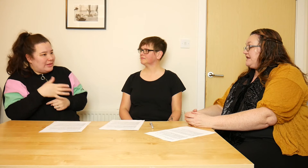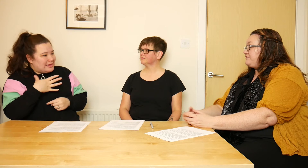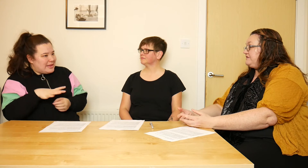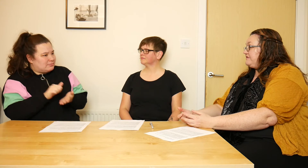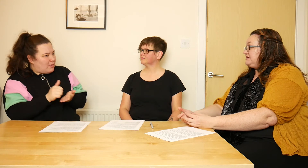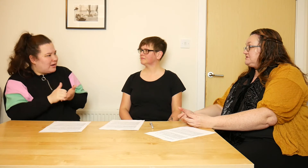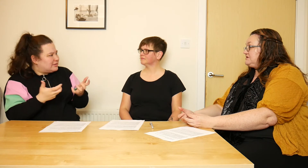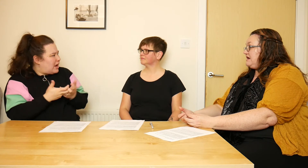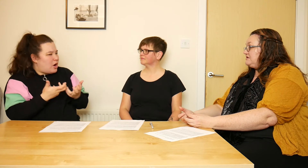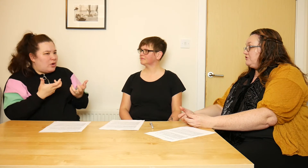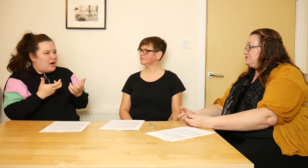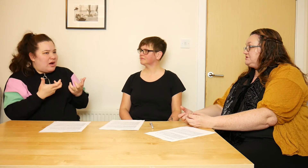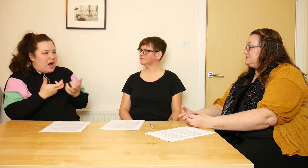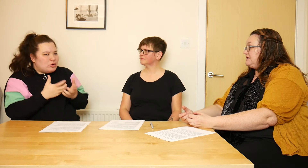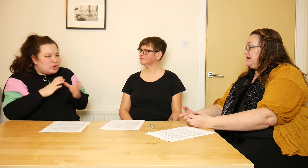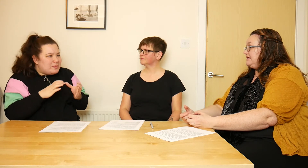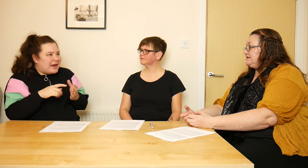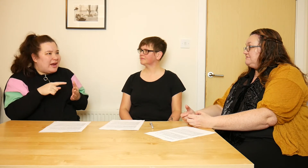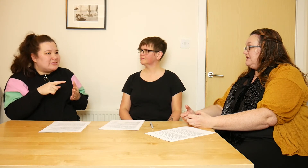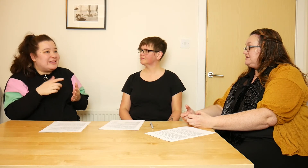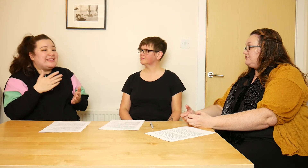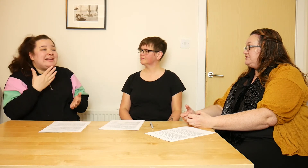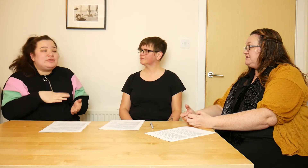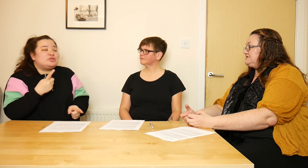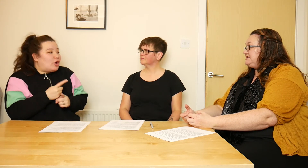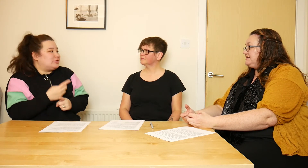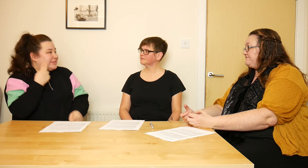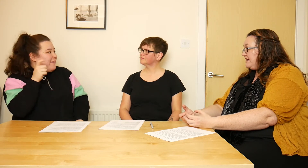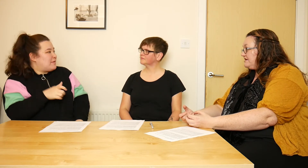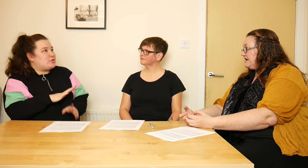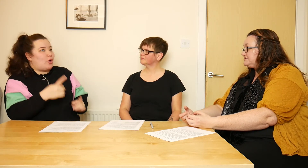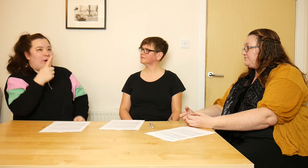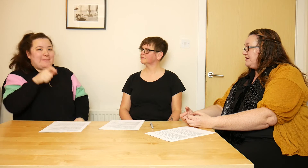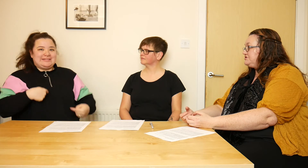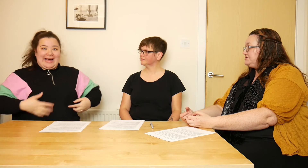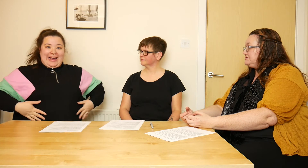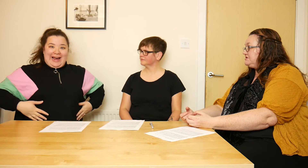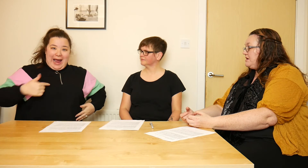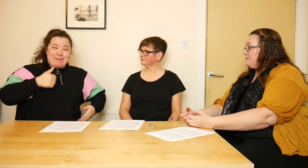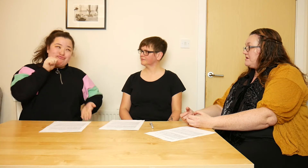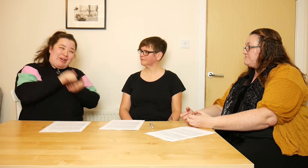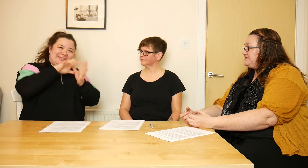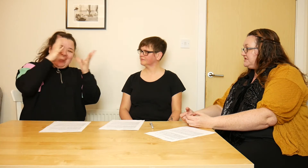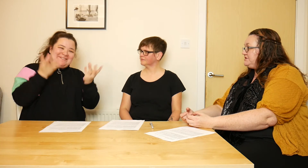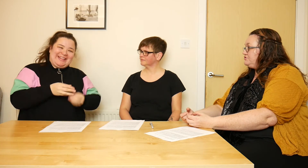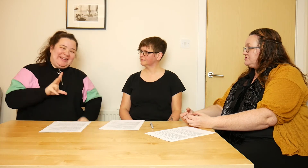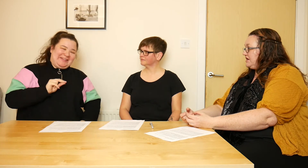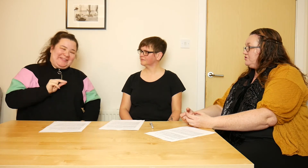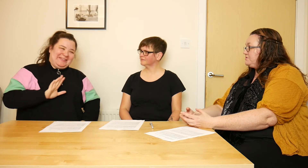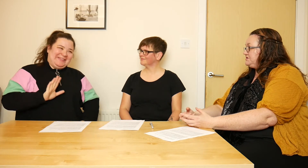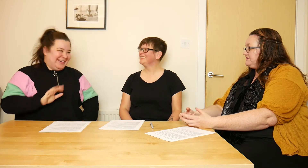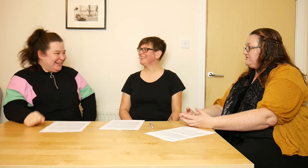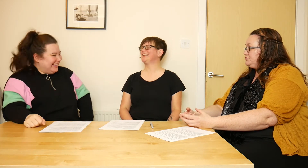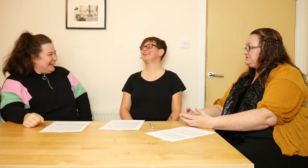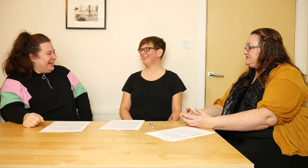I think that's a good signifier as to why you should maintain your dialogue with the deaf community,